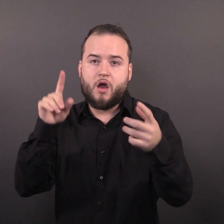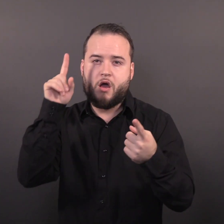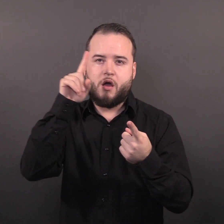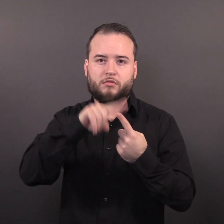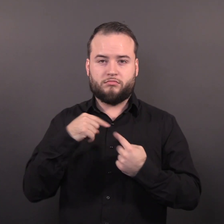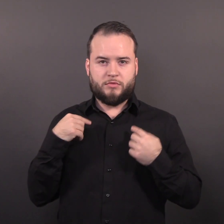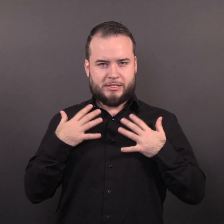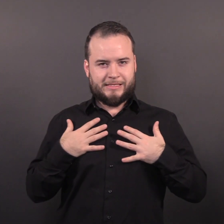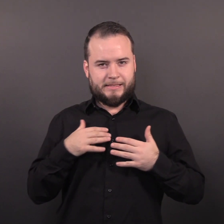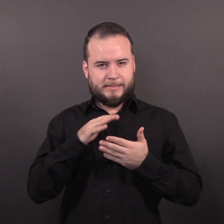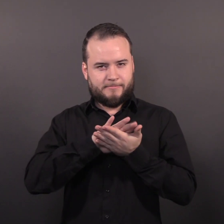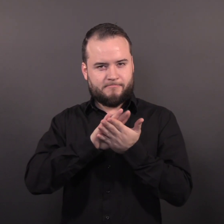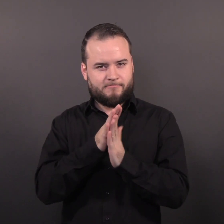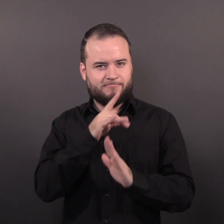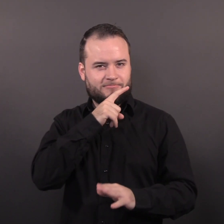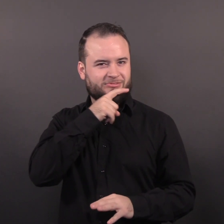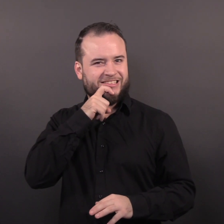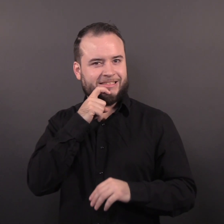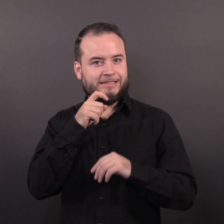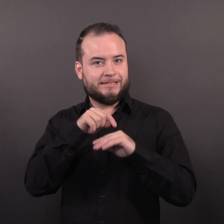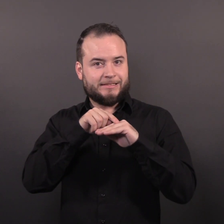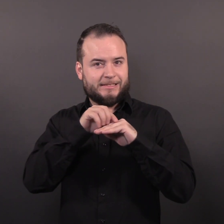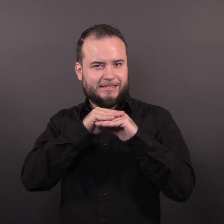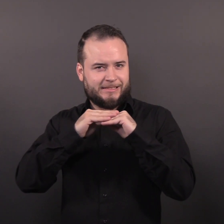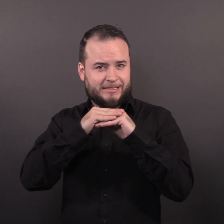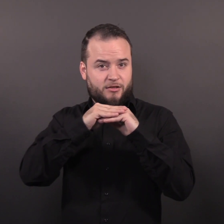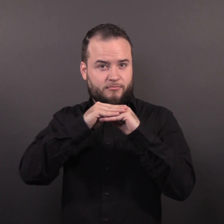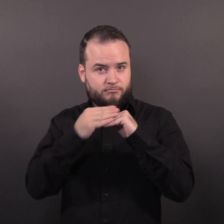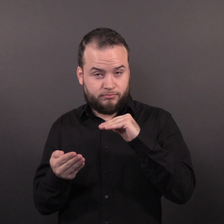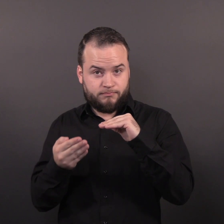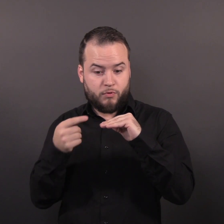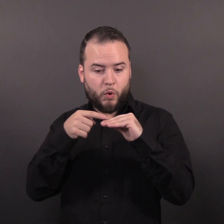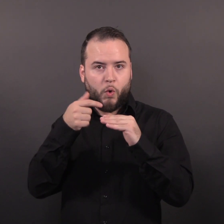the scabs have fallen off and a new layer of skin formed underneath.